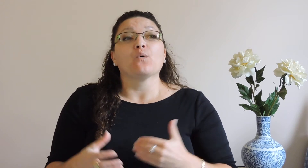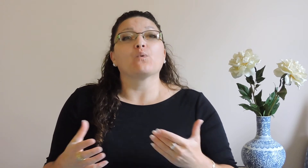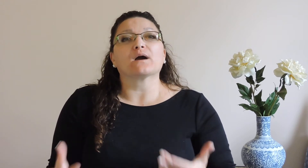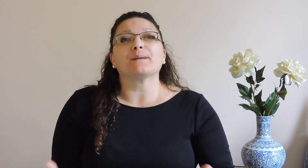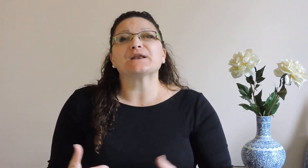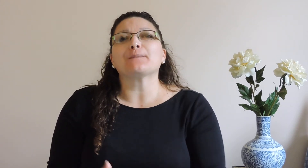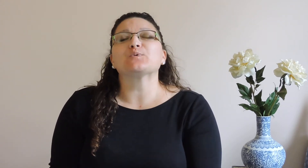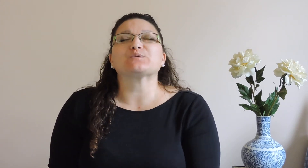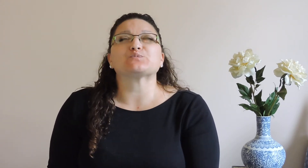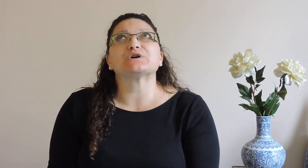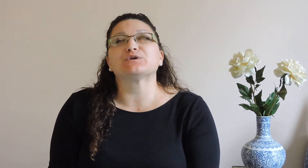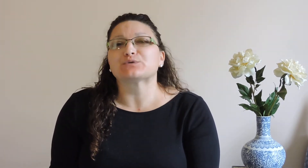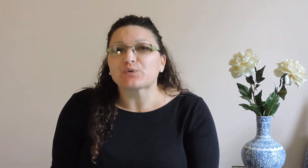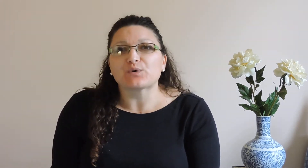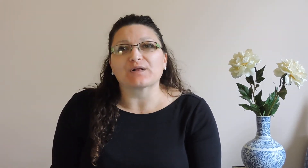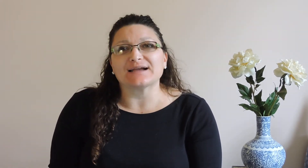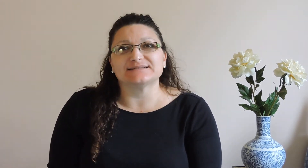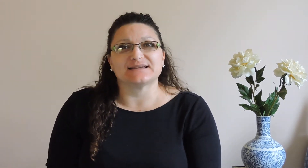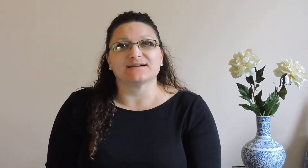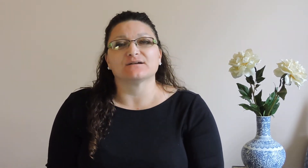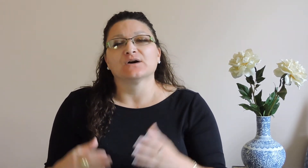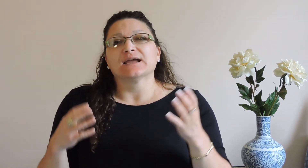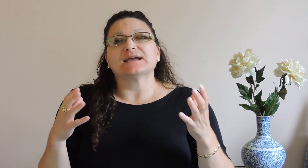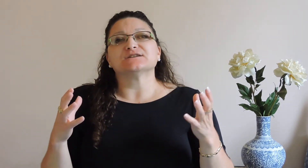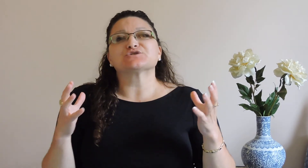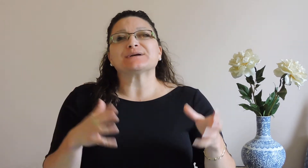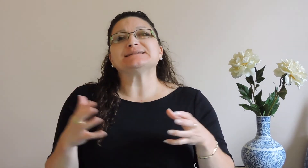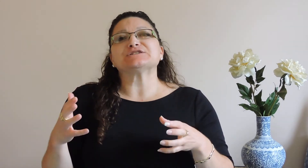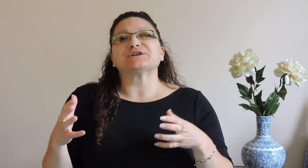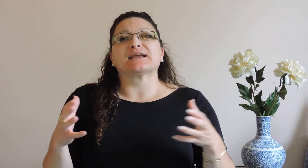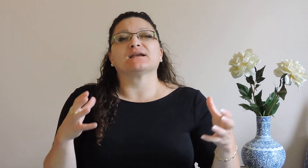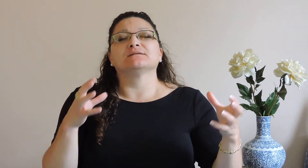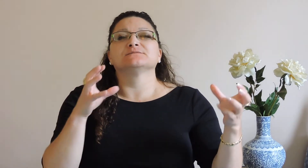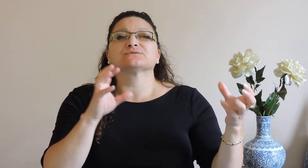We're coming up with a real cool idea is transitioning -